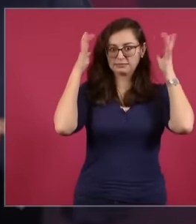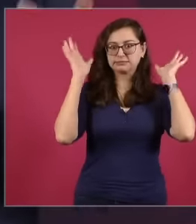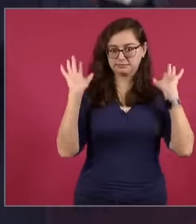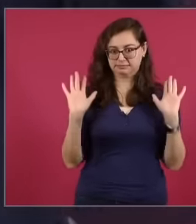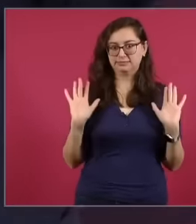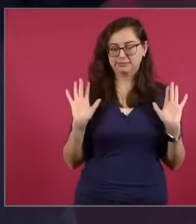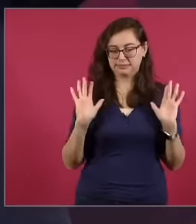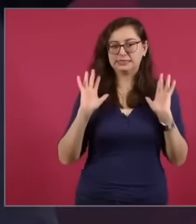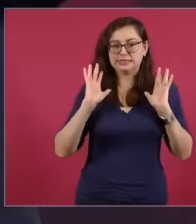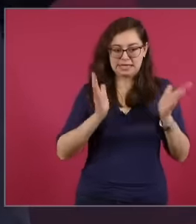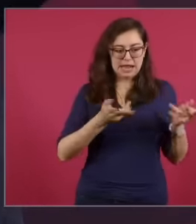Claudia